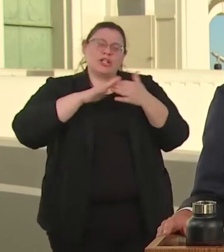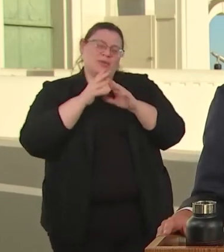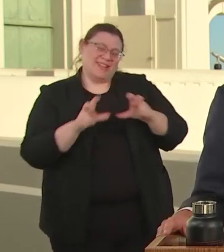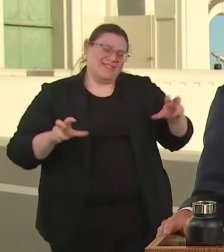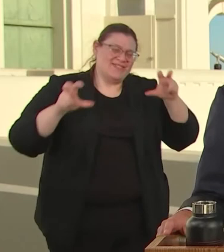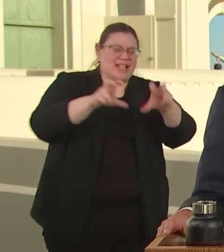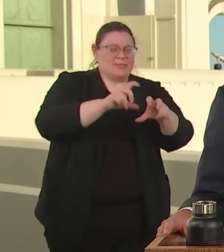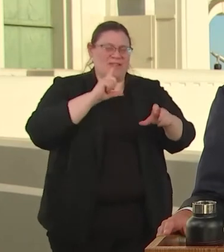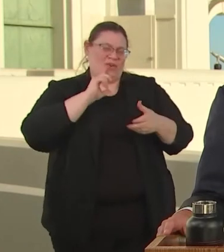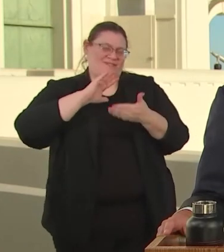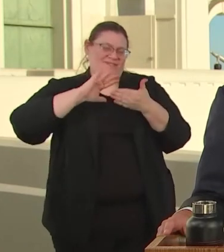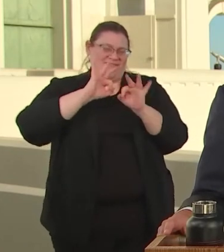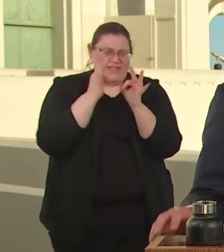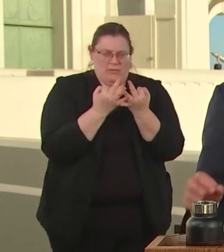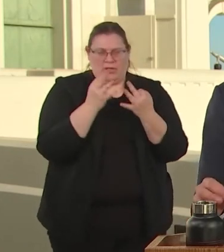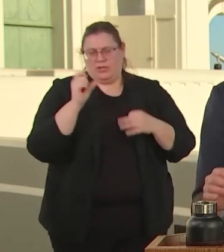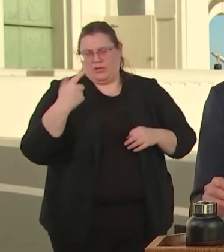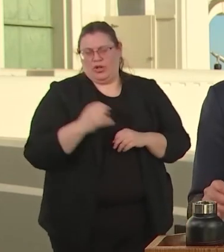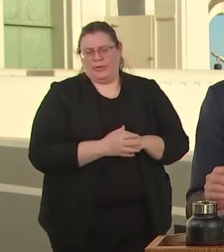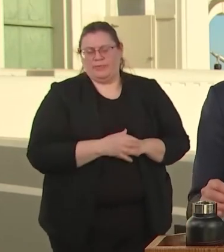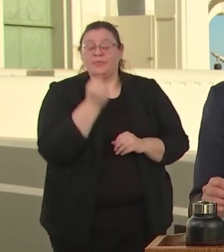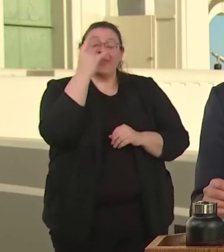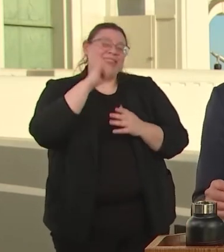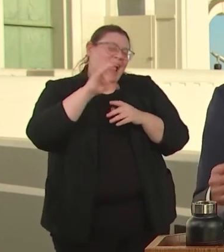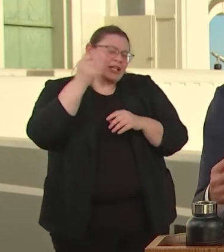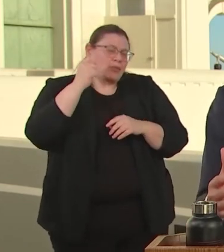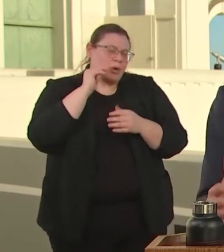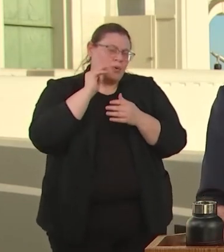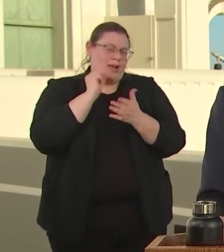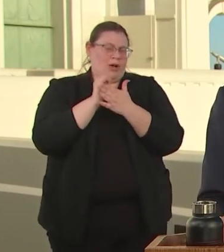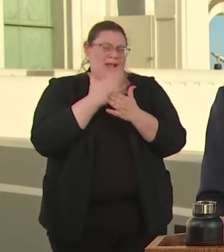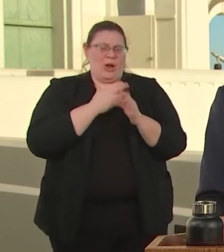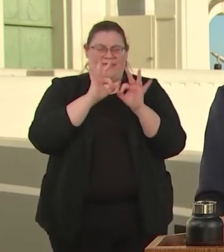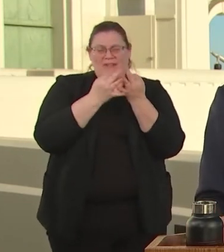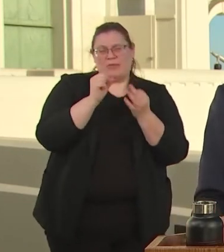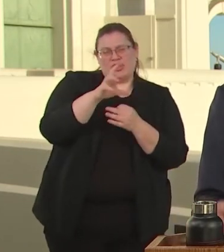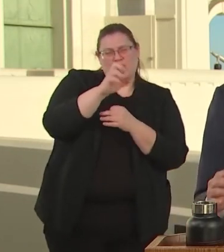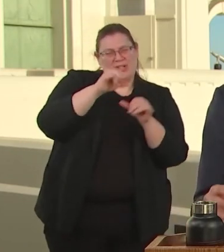MARTINEZ, WE WILL HAVE A DEPARTMENT, THAT WILL